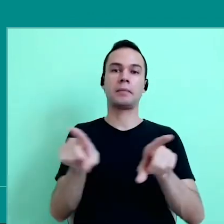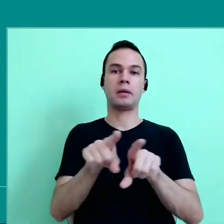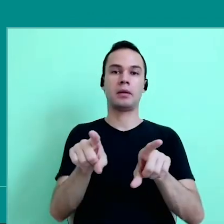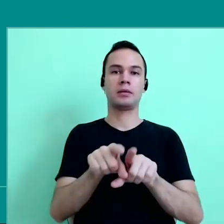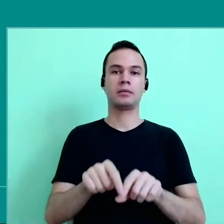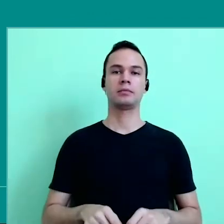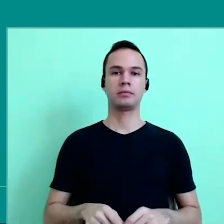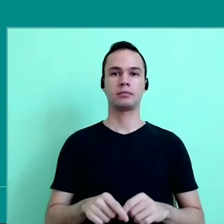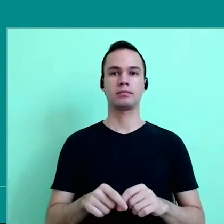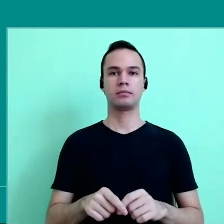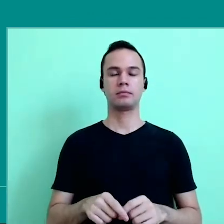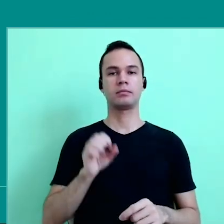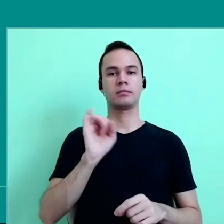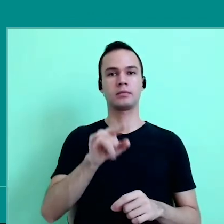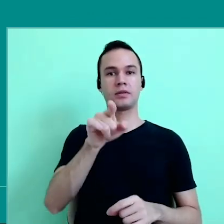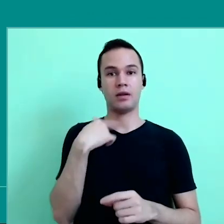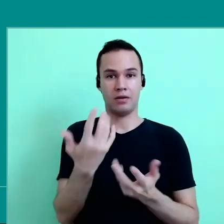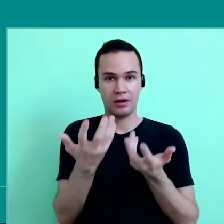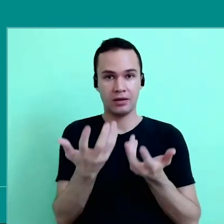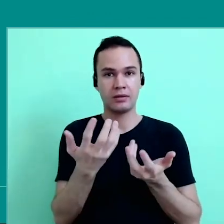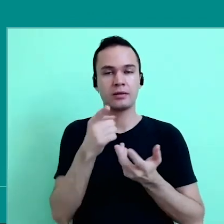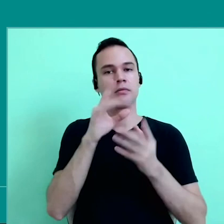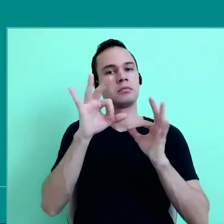if you are interested in something special you can write me